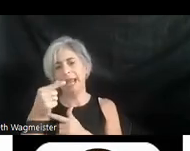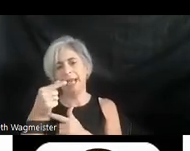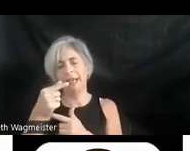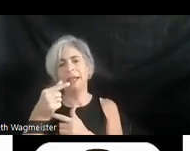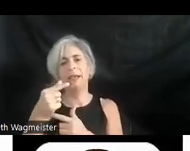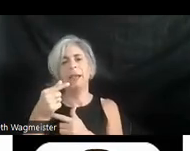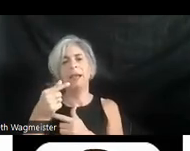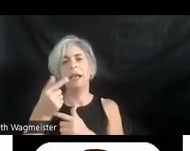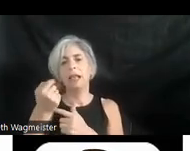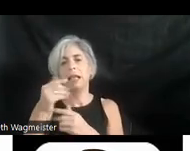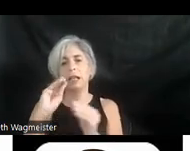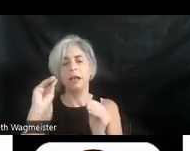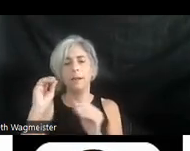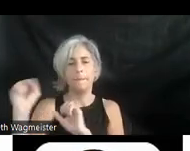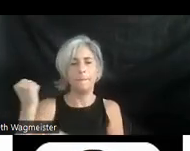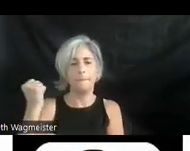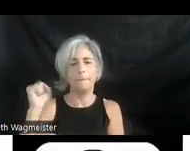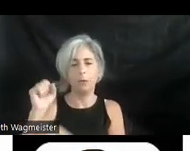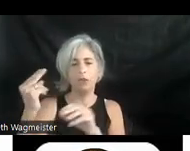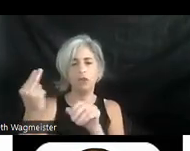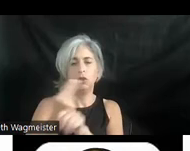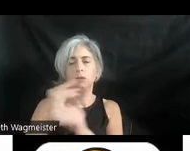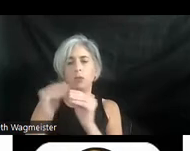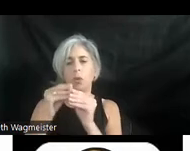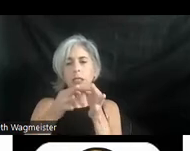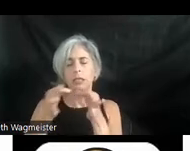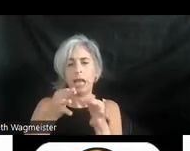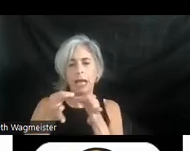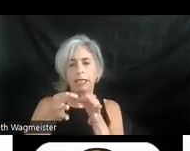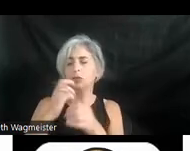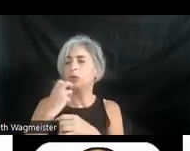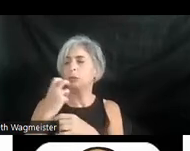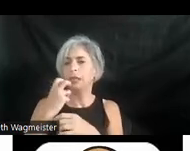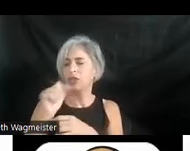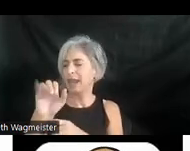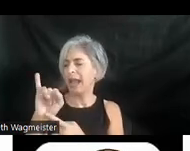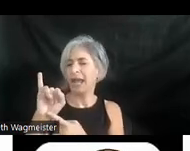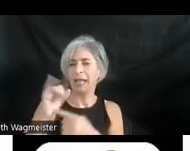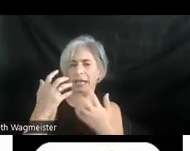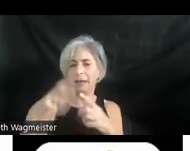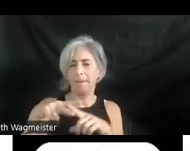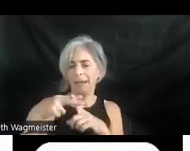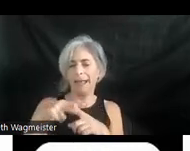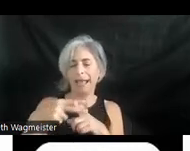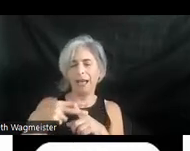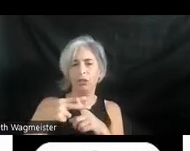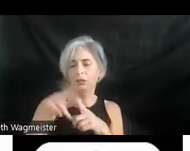bit of a movement afoot to use more text to speech AI, mechanical synthetic speech. Well,